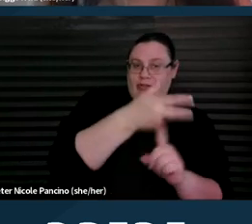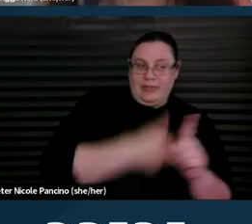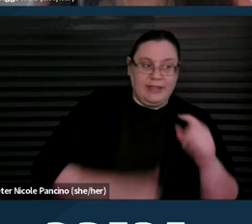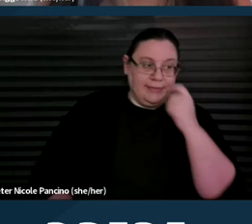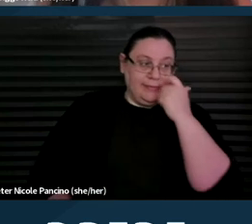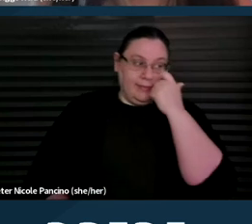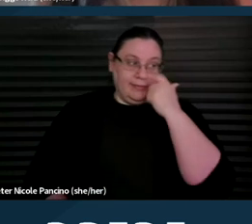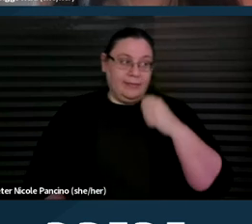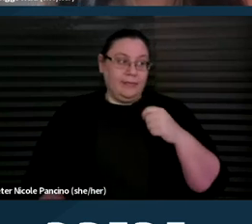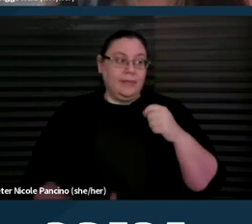To the next slide, please.